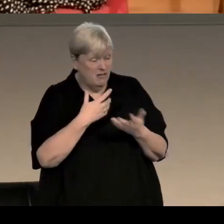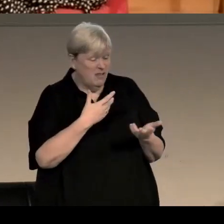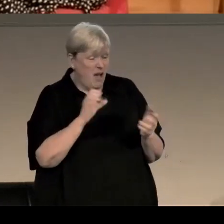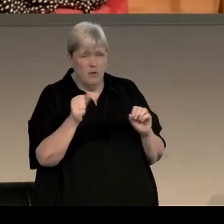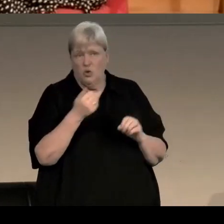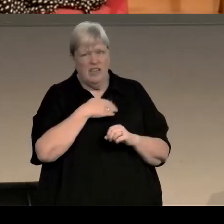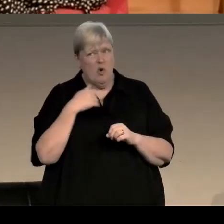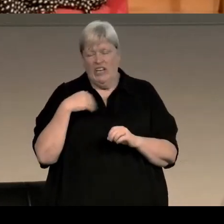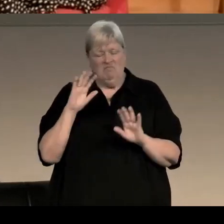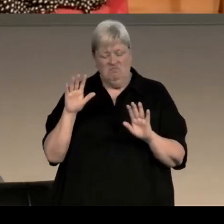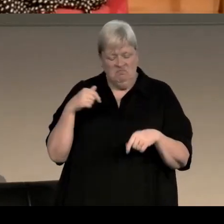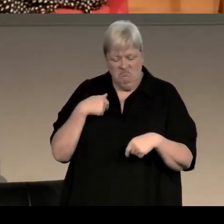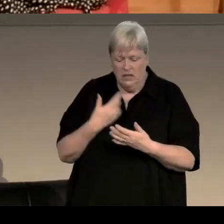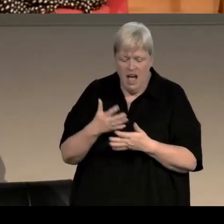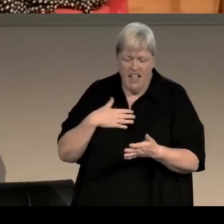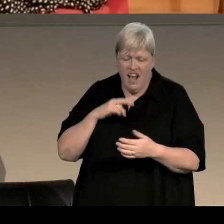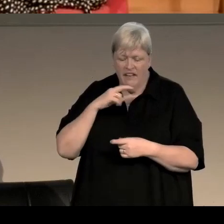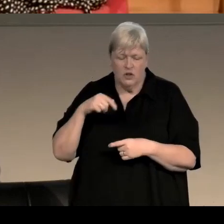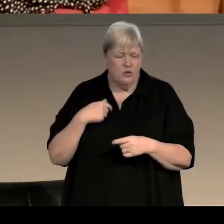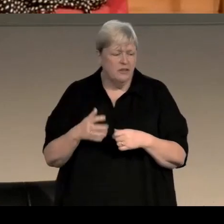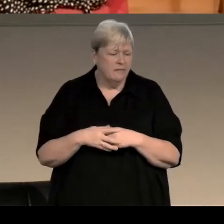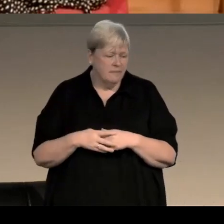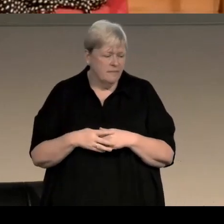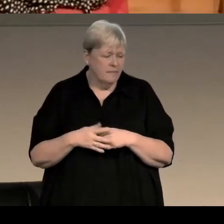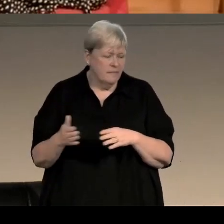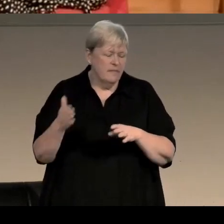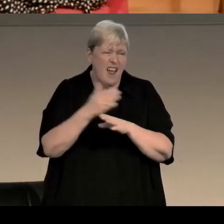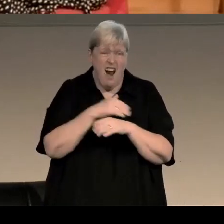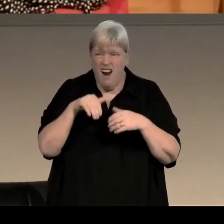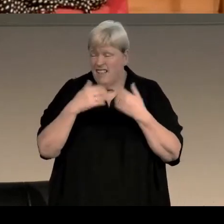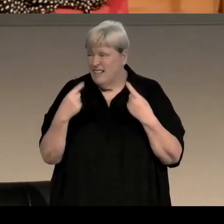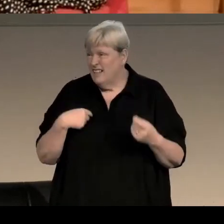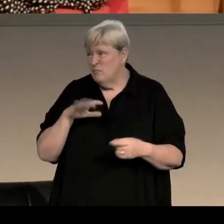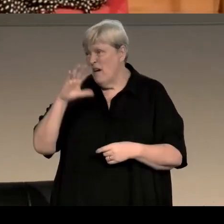but I have friends who've sort of started off in the early days of their writing, you know, getting up at five o'clock